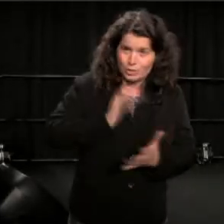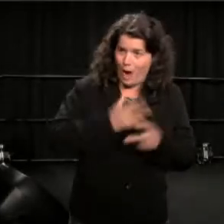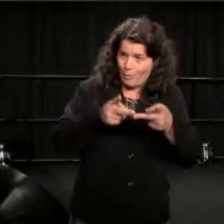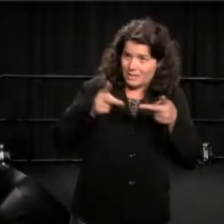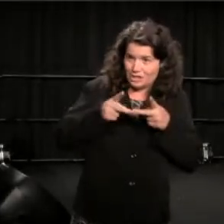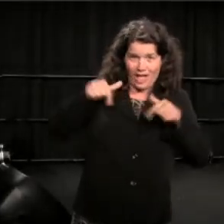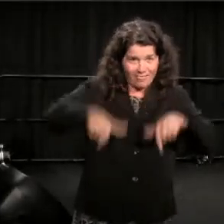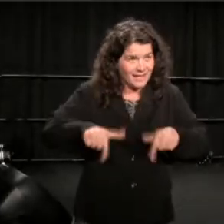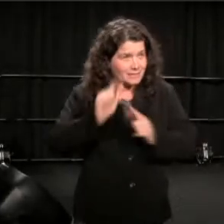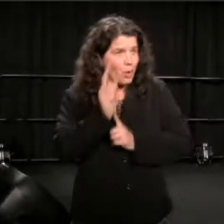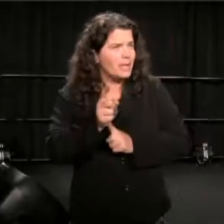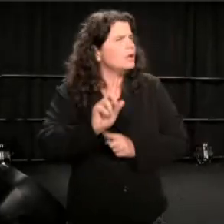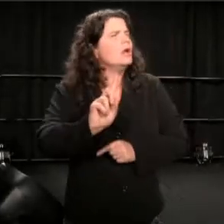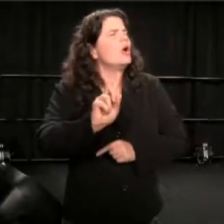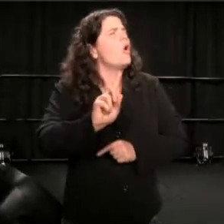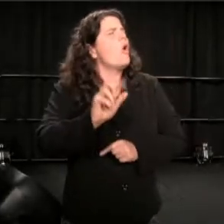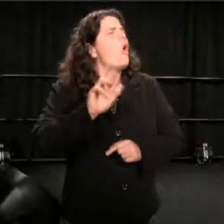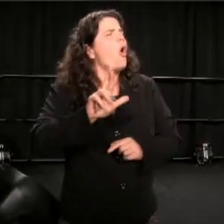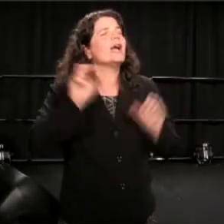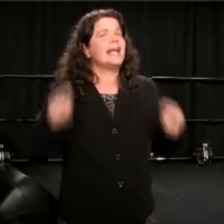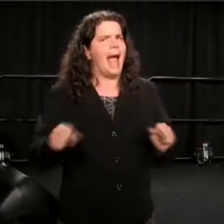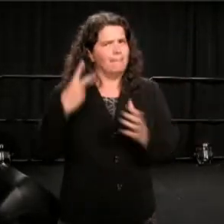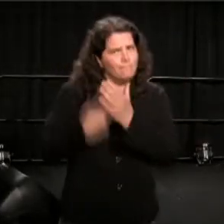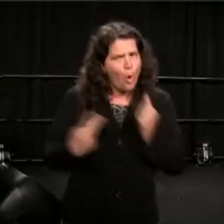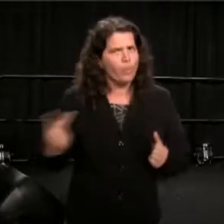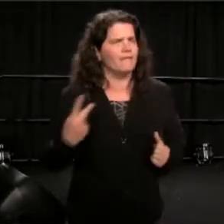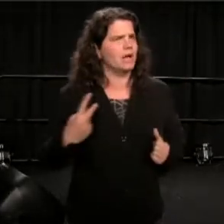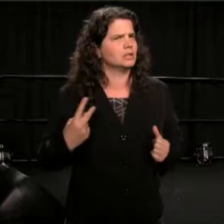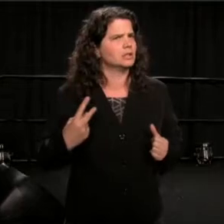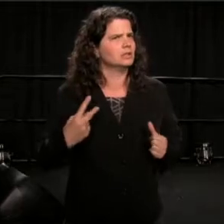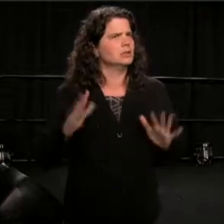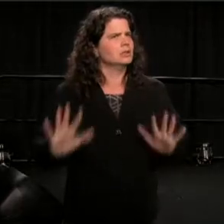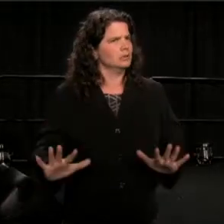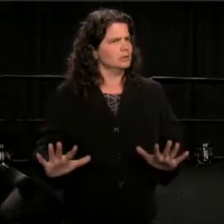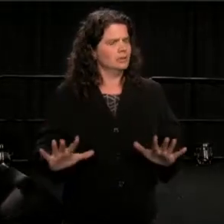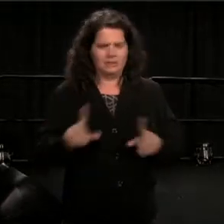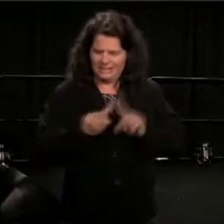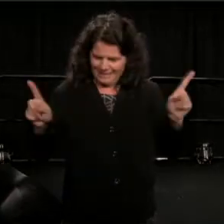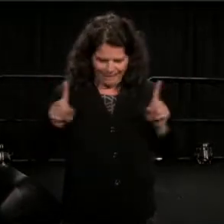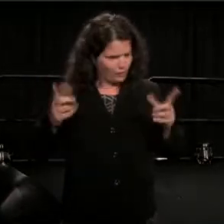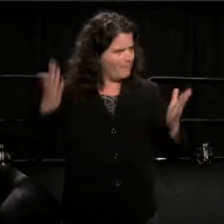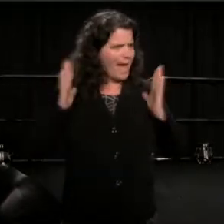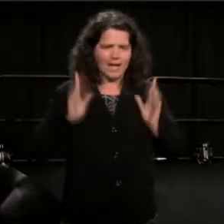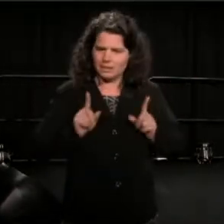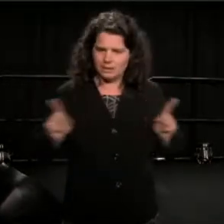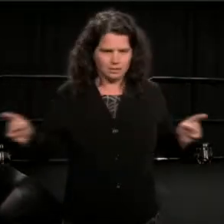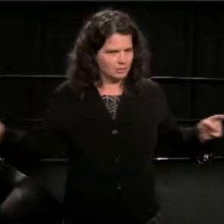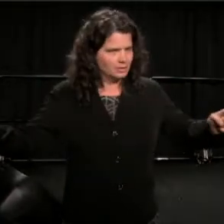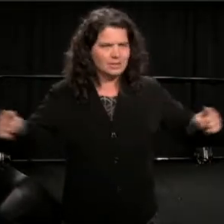or can we, both of us, out of such a different past and such a different experience,